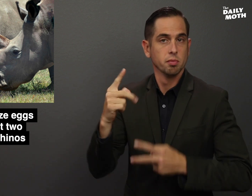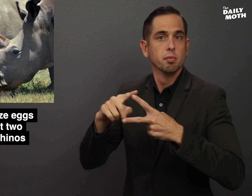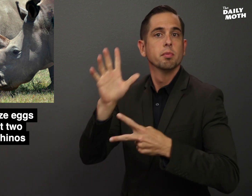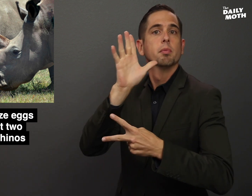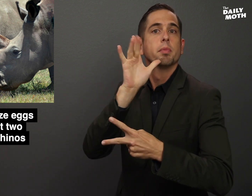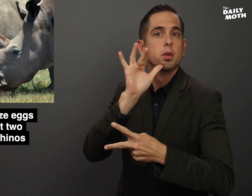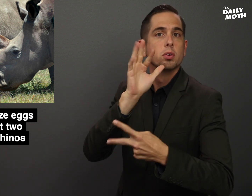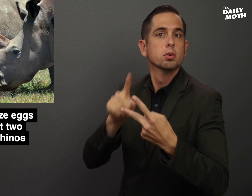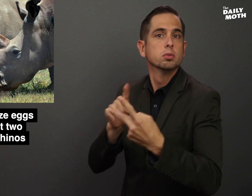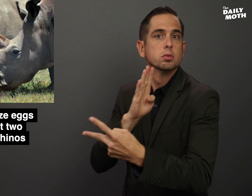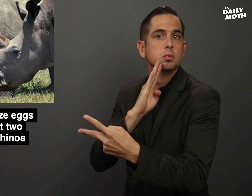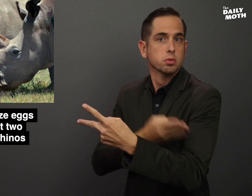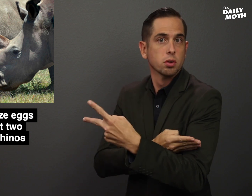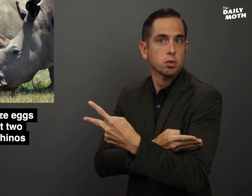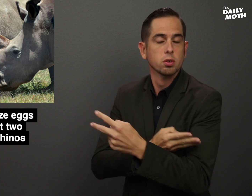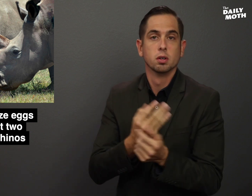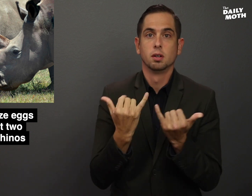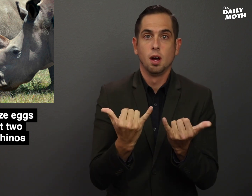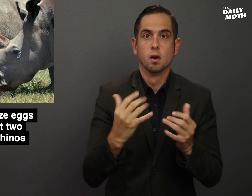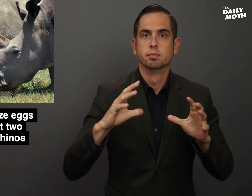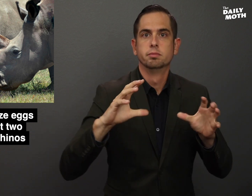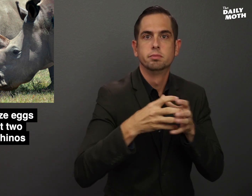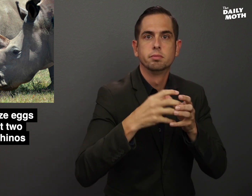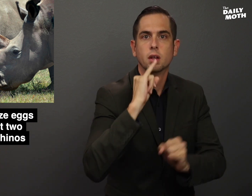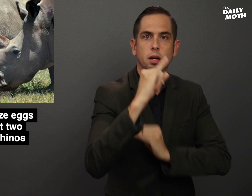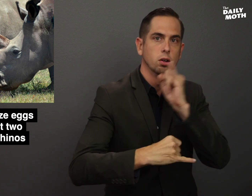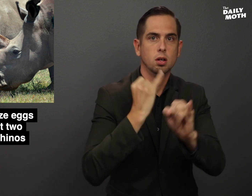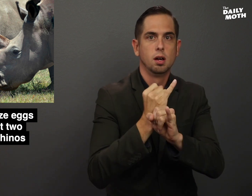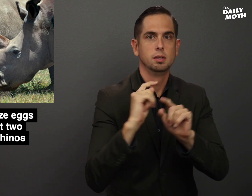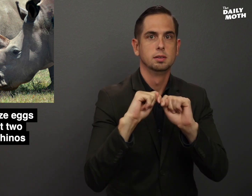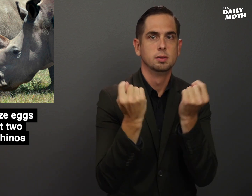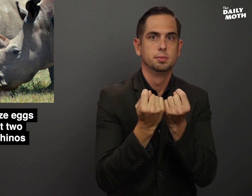a mother and a daughter, and that an international team